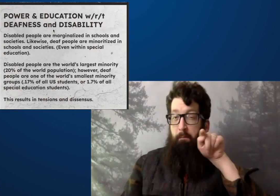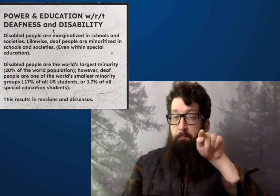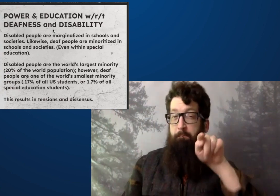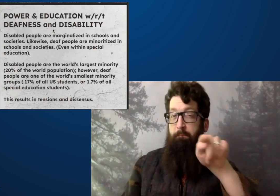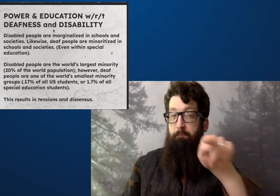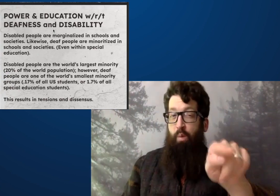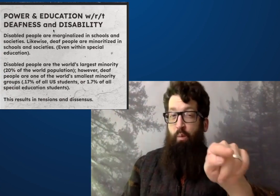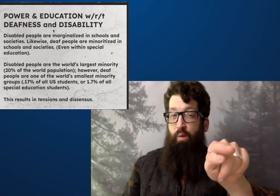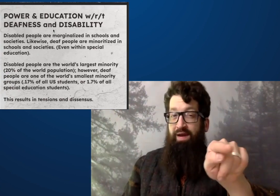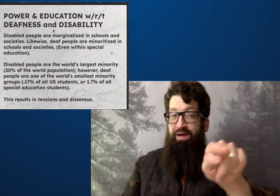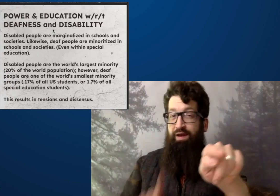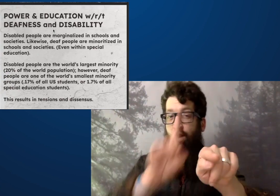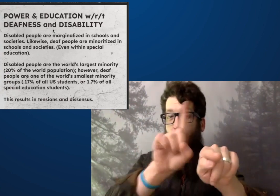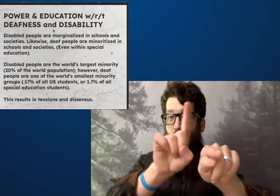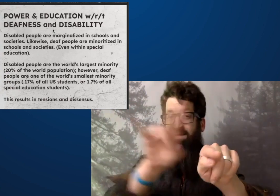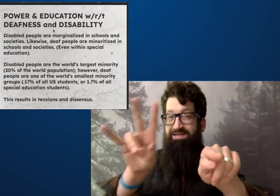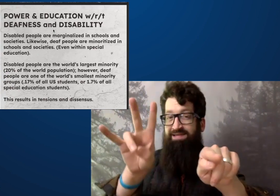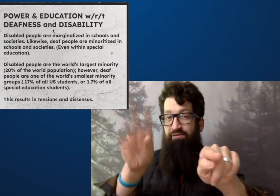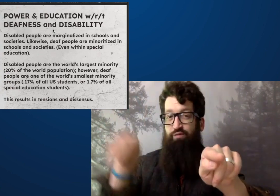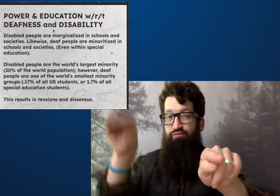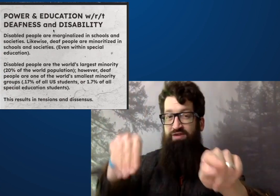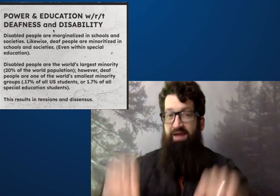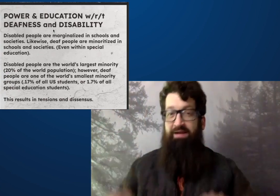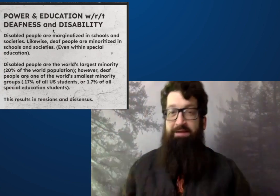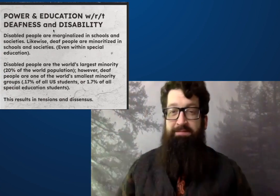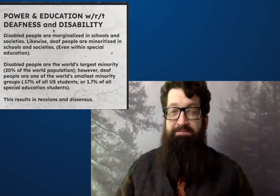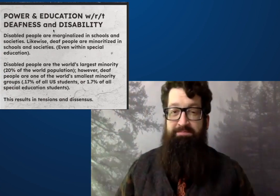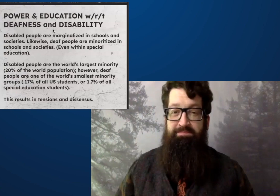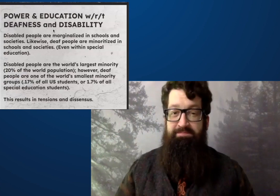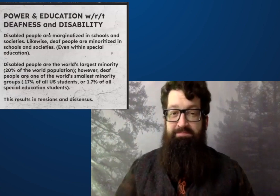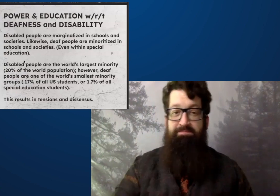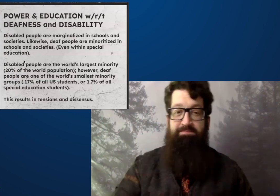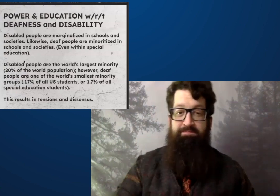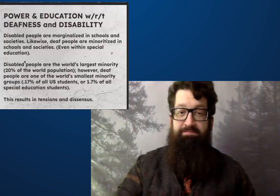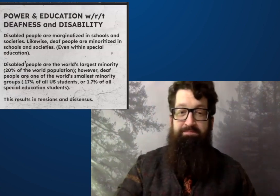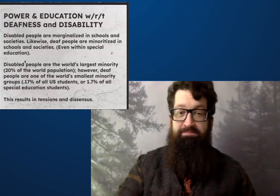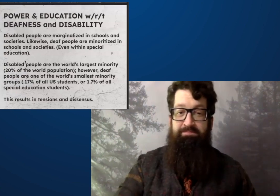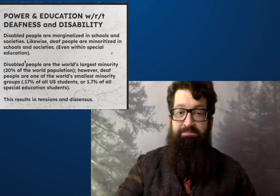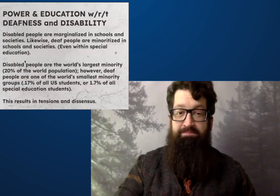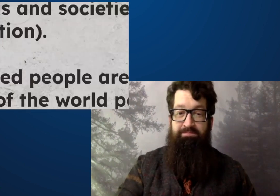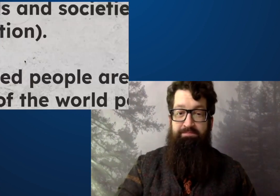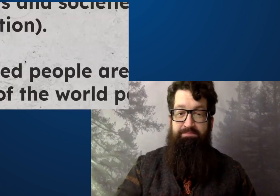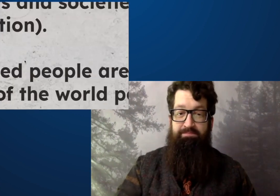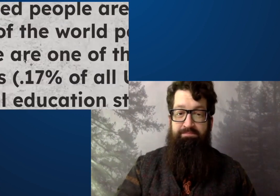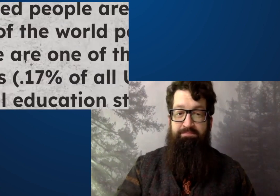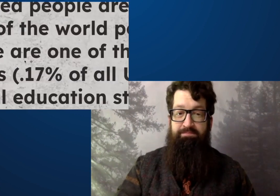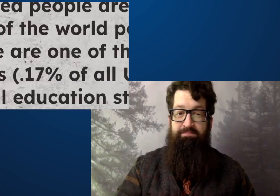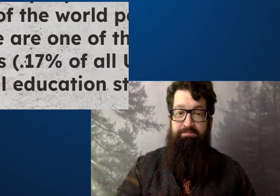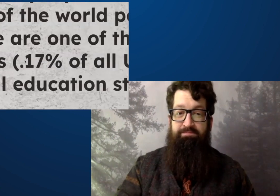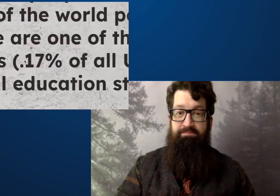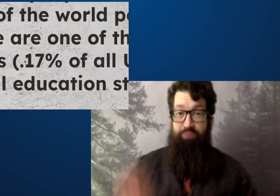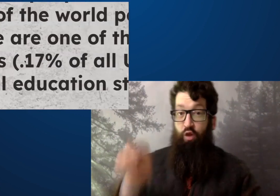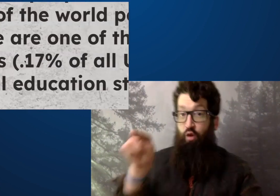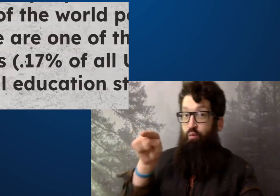students represent 00:17 percent. Let me show you that.